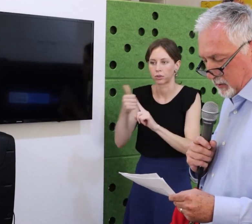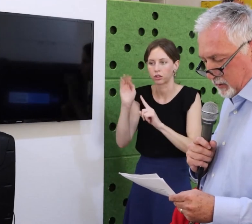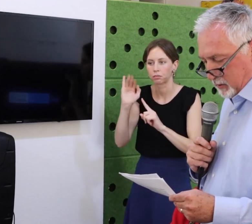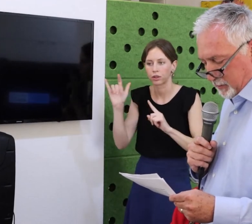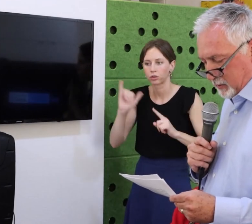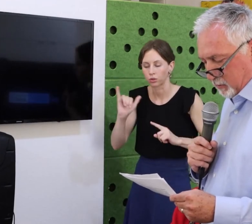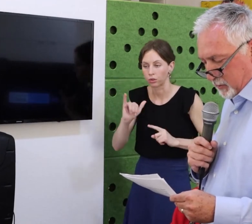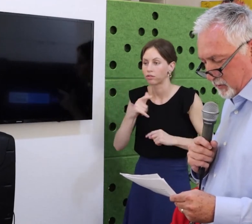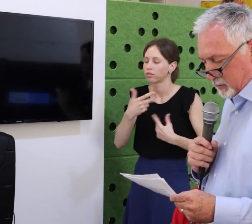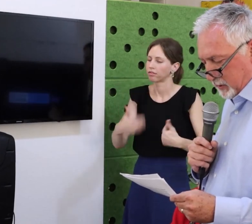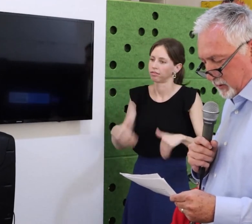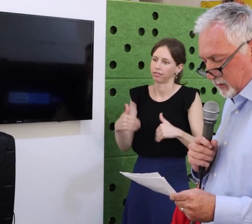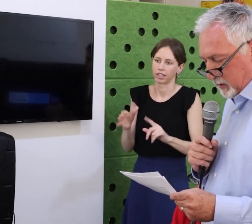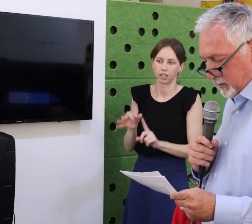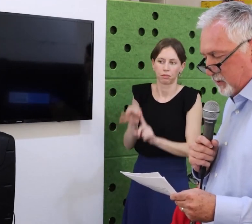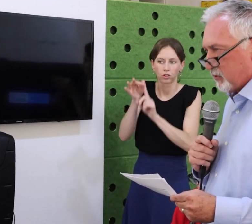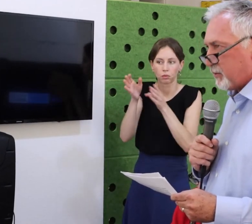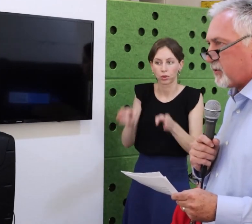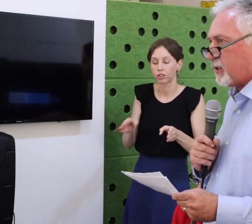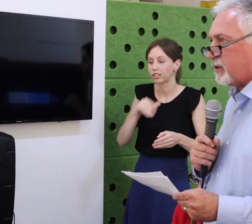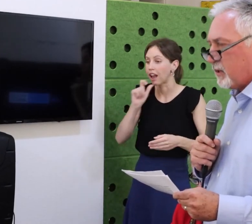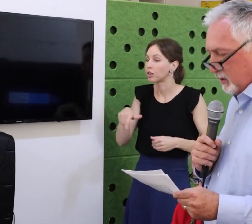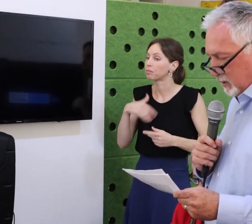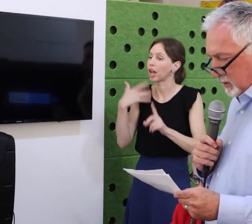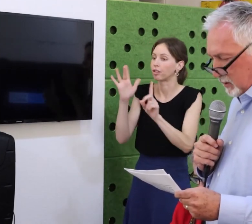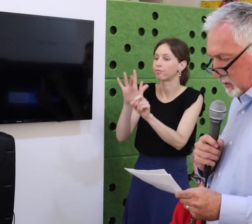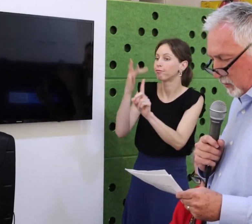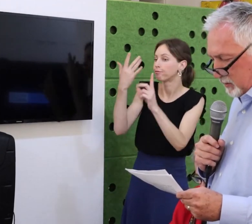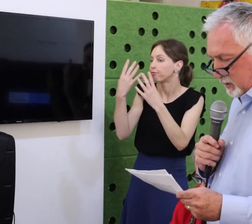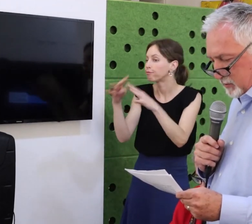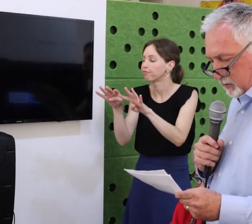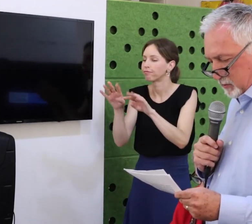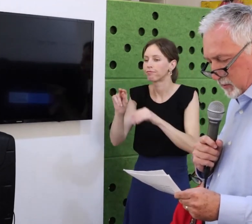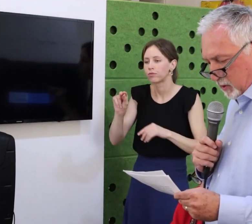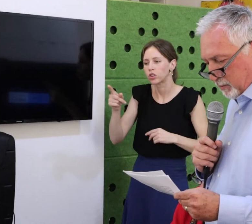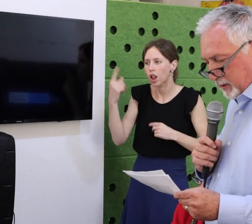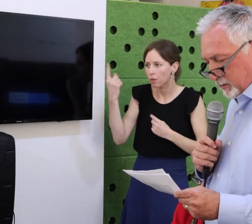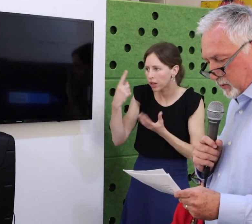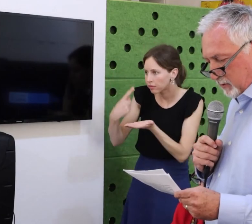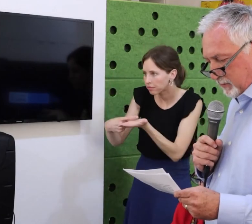She volunteered in time for us. Which has greatly helped our budget and her knowledge of